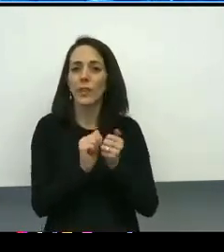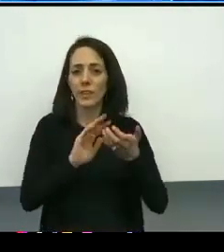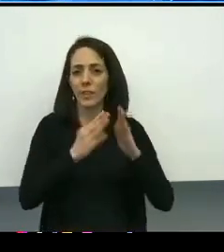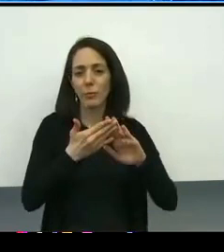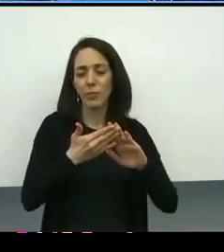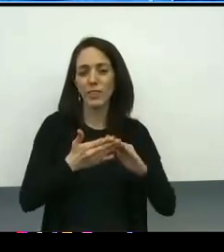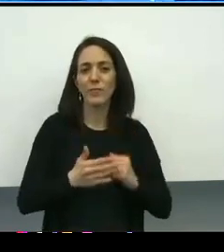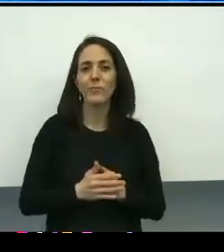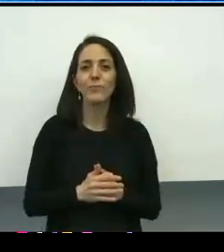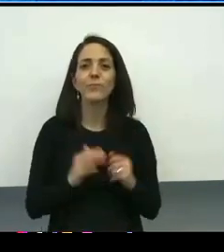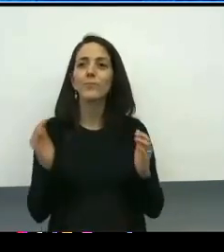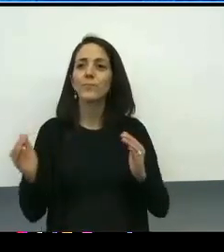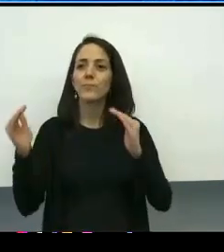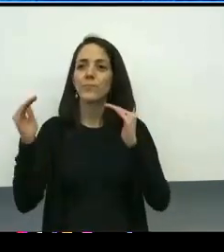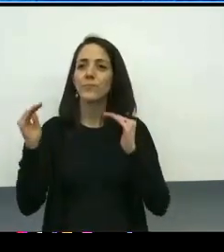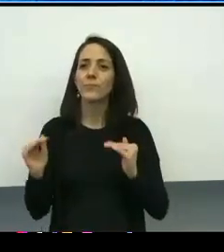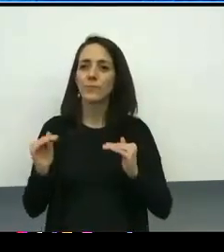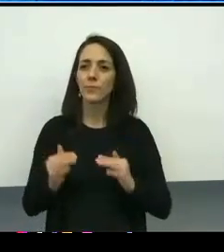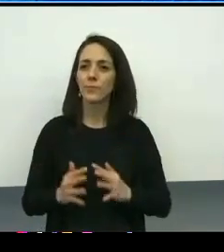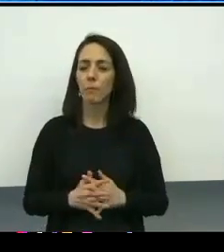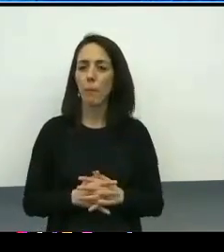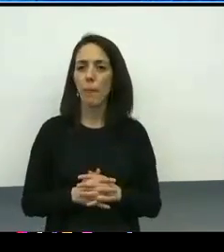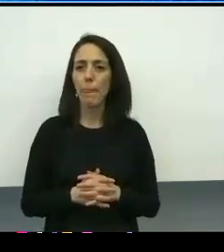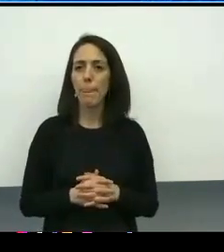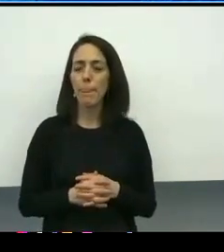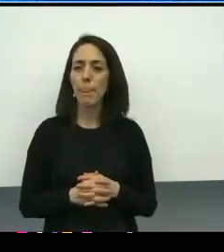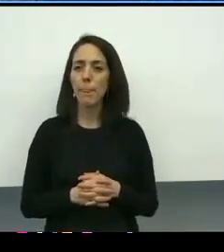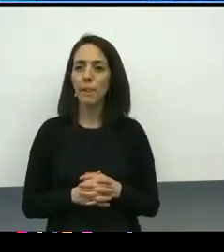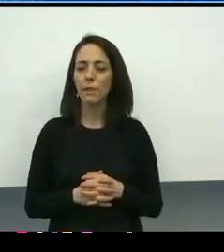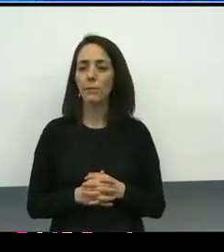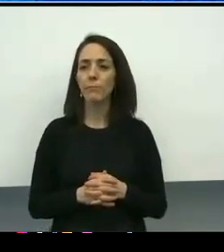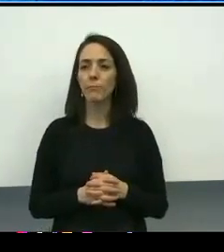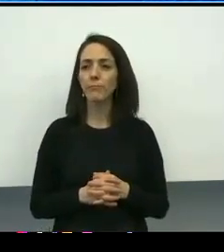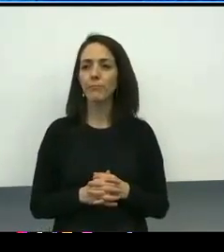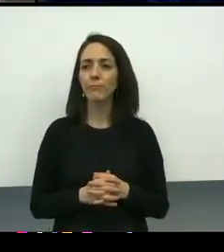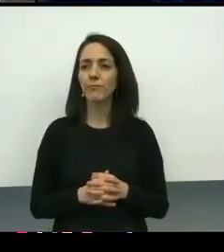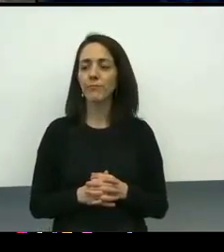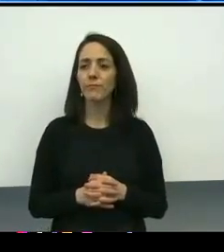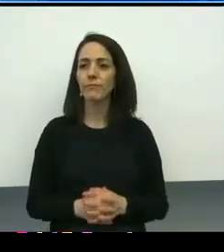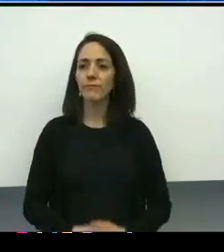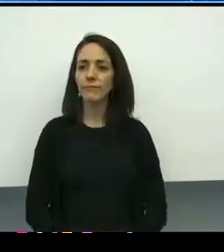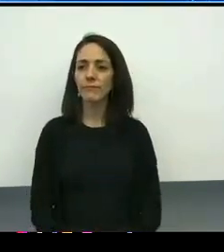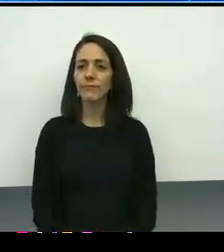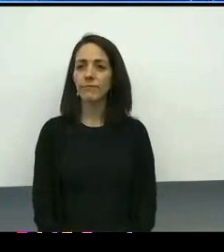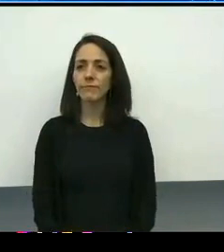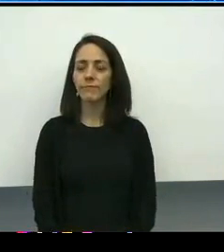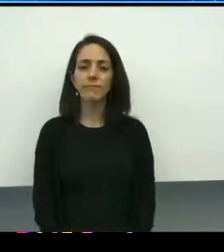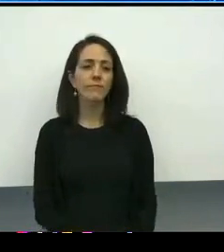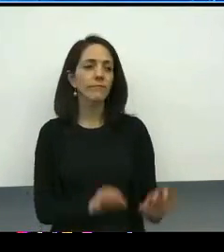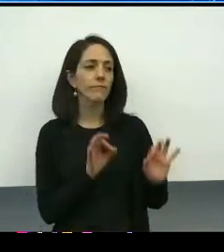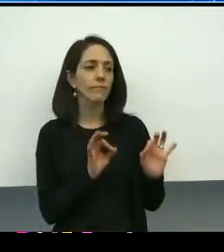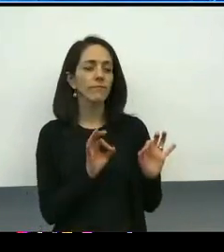Next slide, and Dr. Moreland-Capuia, let me turn this back over to you. Yes, beautifully said there.